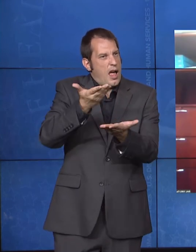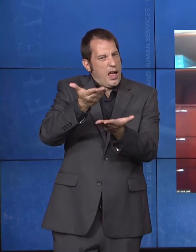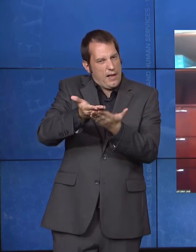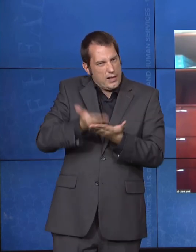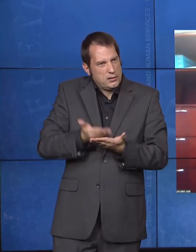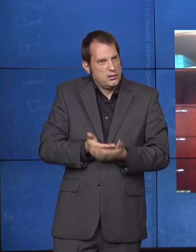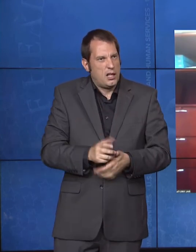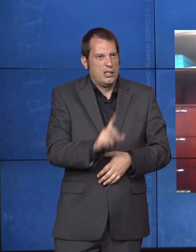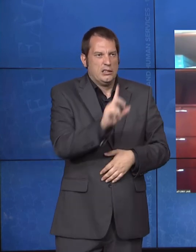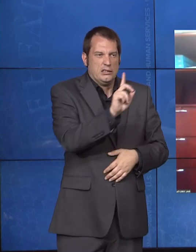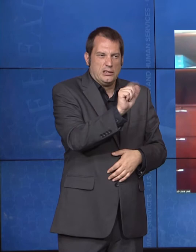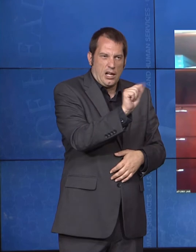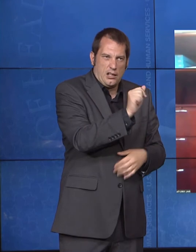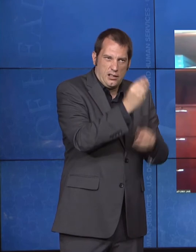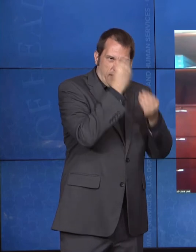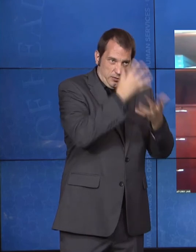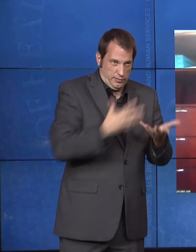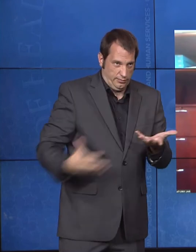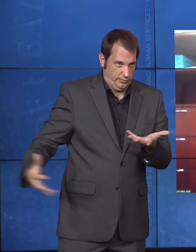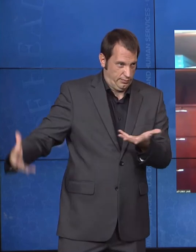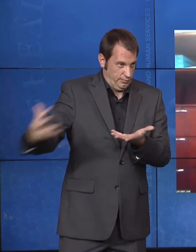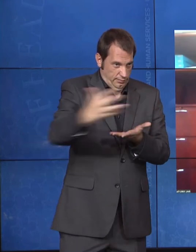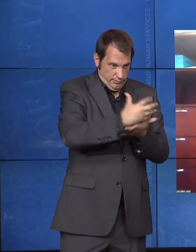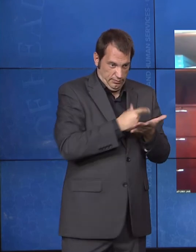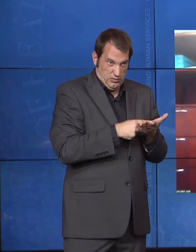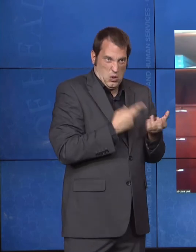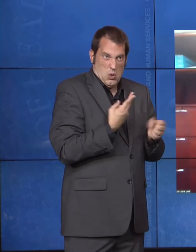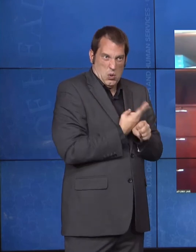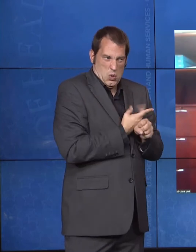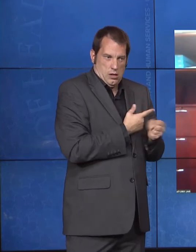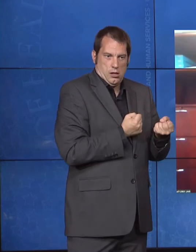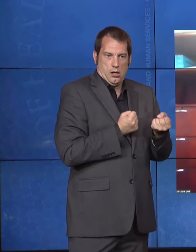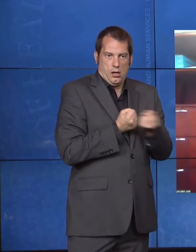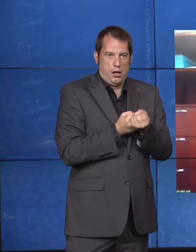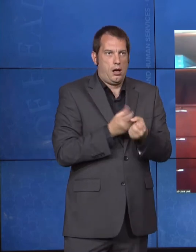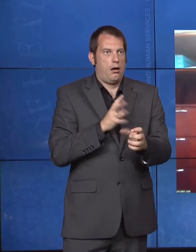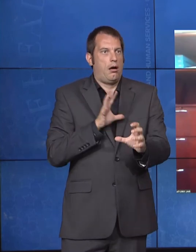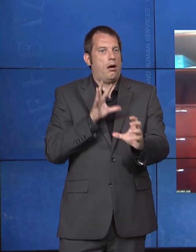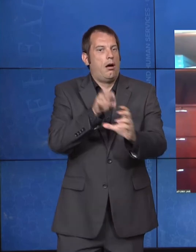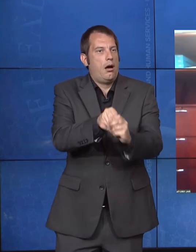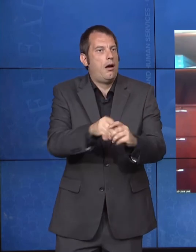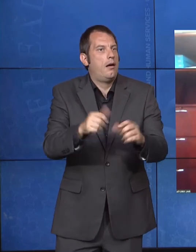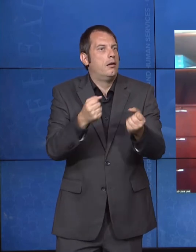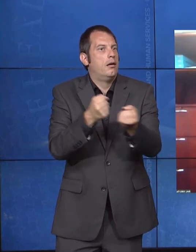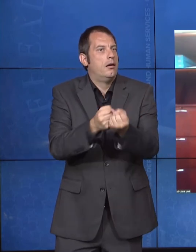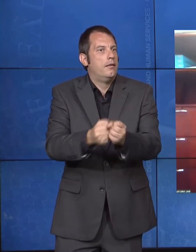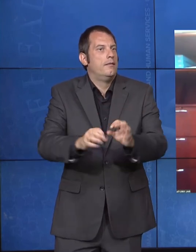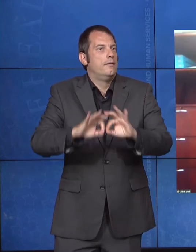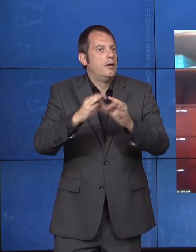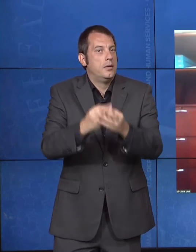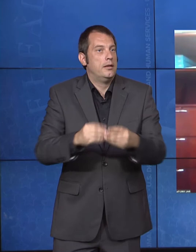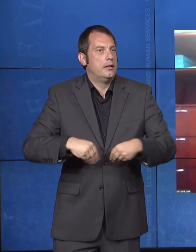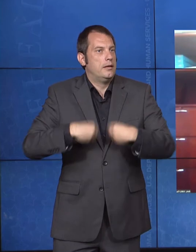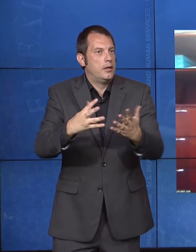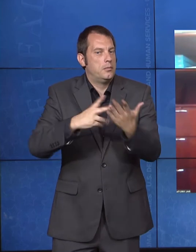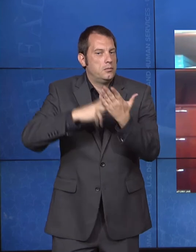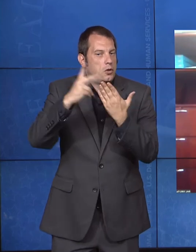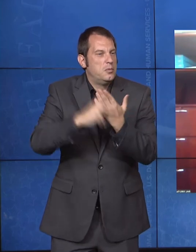the care and the interventions that we're able to offer through programs like Medicaid really more targeted to the needs of individuals. You know, person-centered care planning is